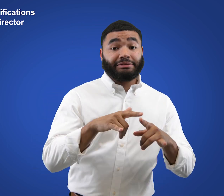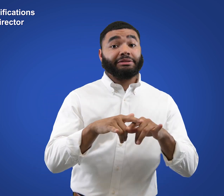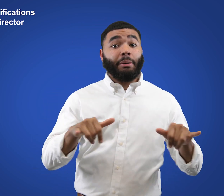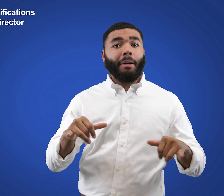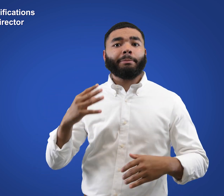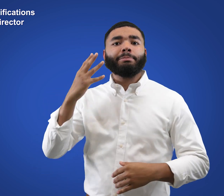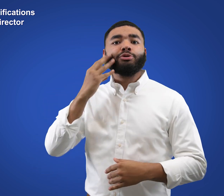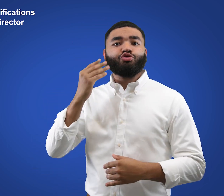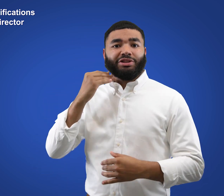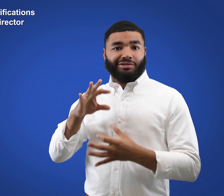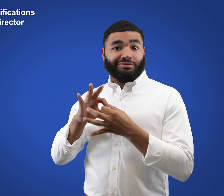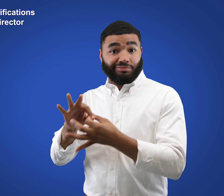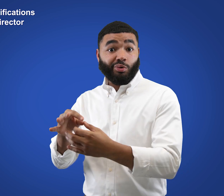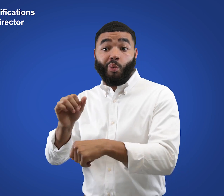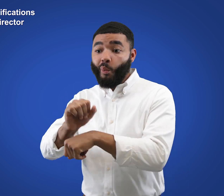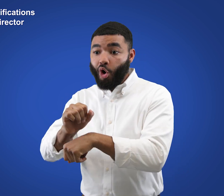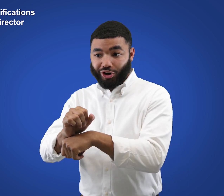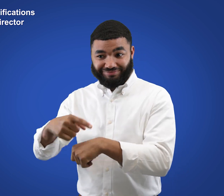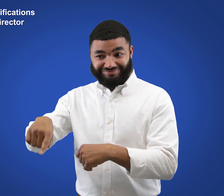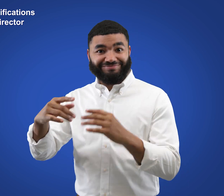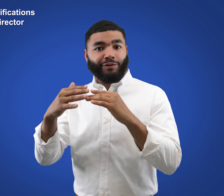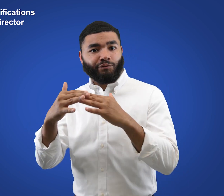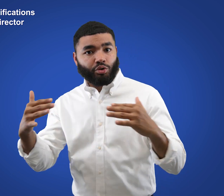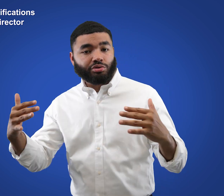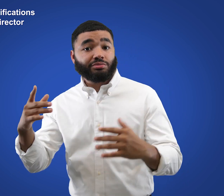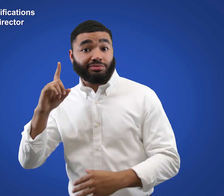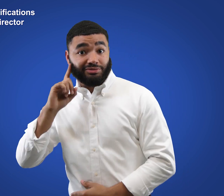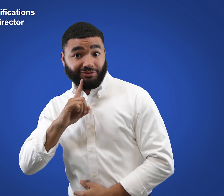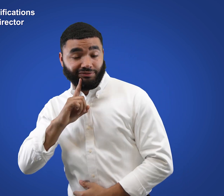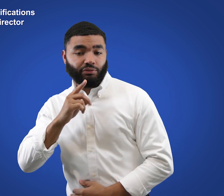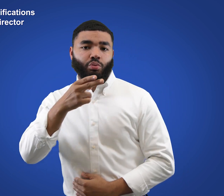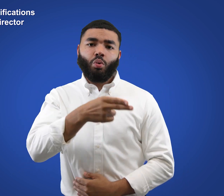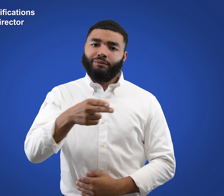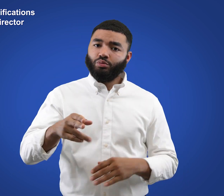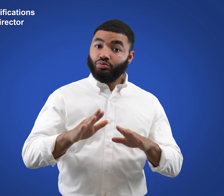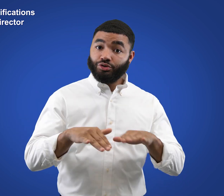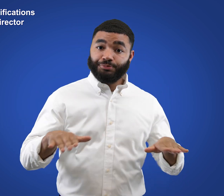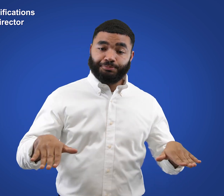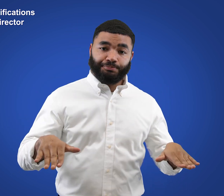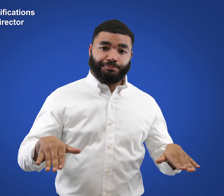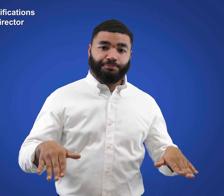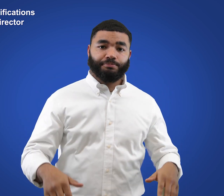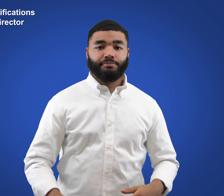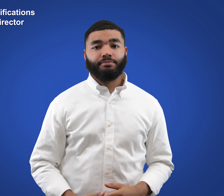experience working with very diverse Deaf and hard of hearing children.